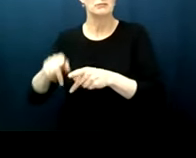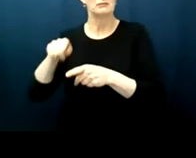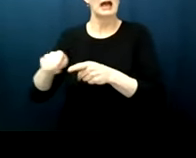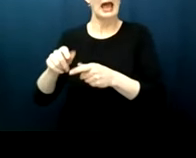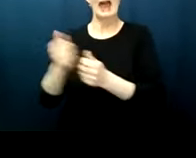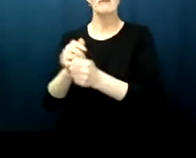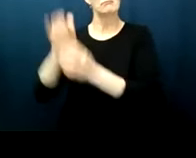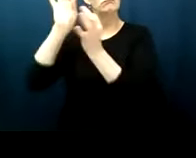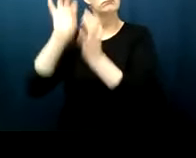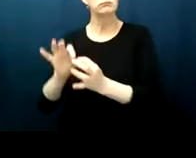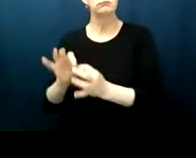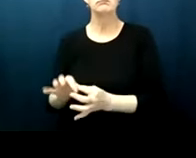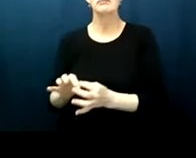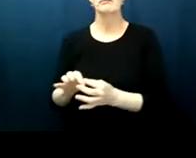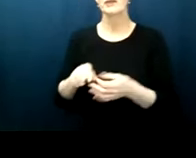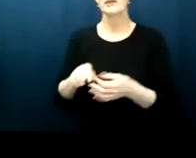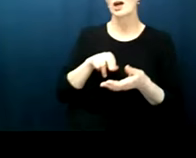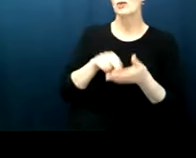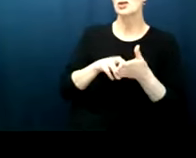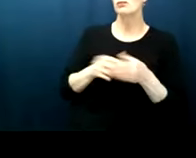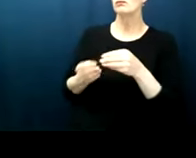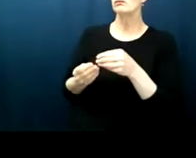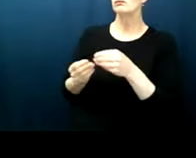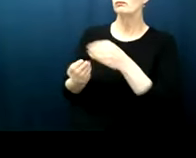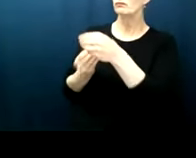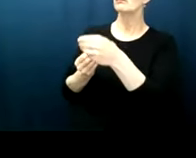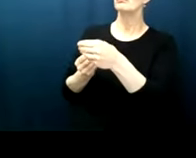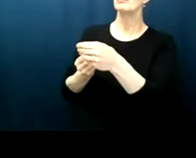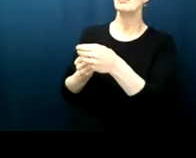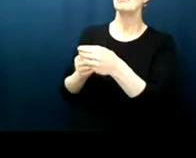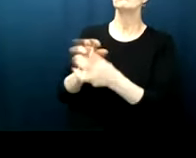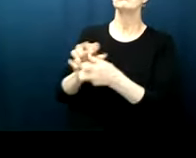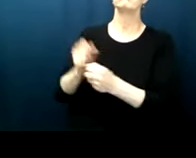it away or might look at it and say oh you made a mark on this side of the paper and you're not